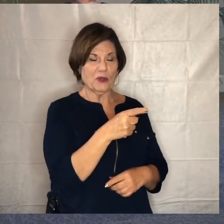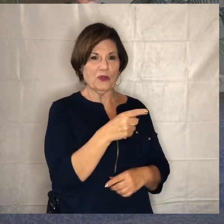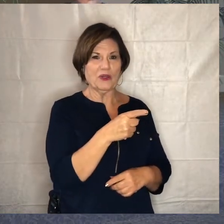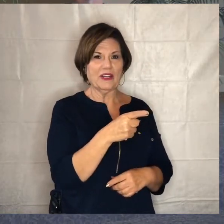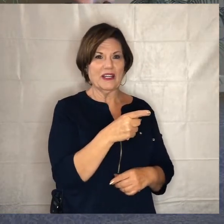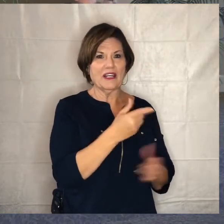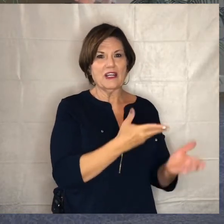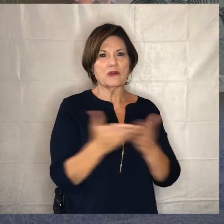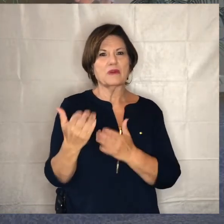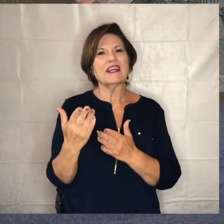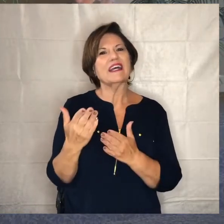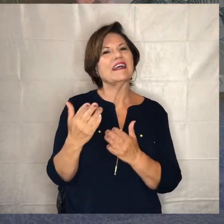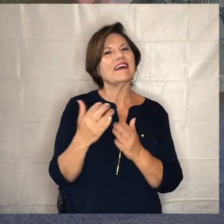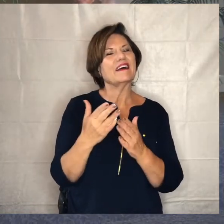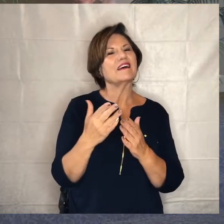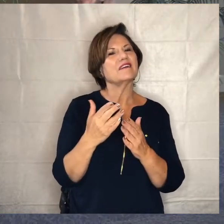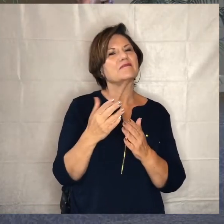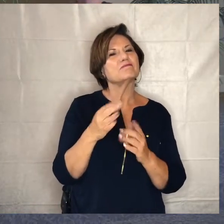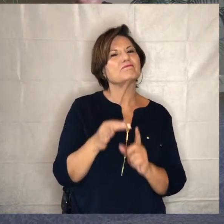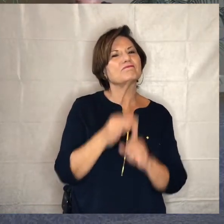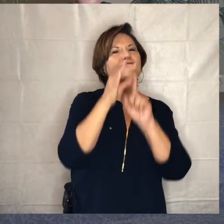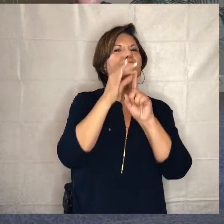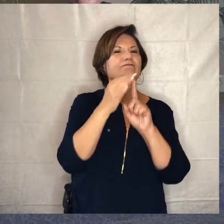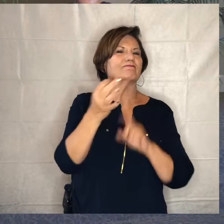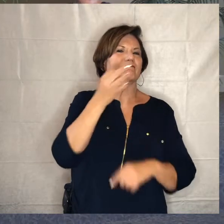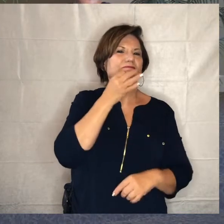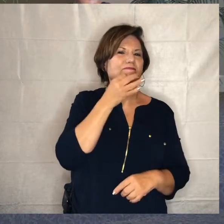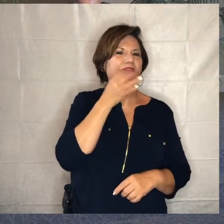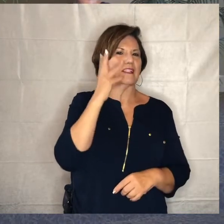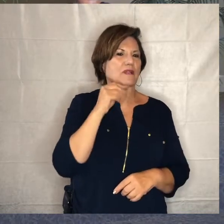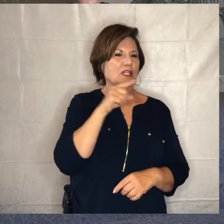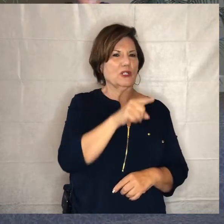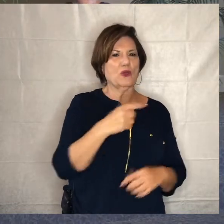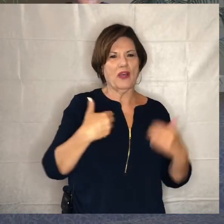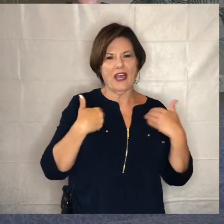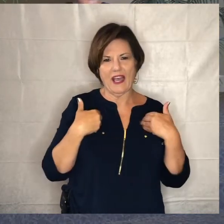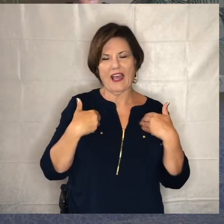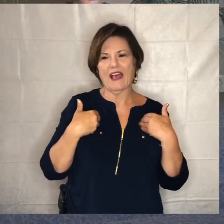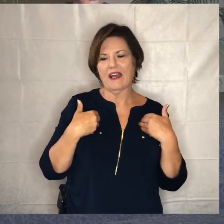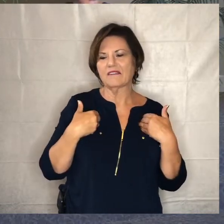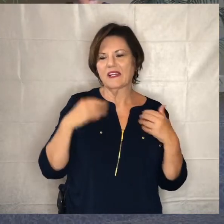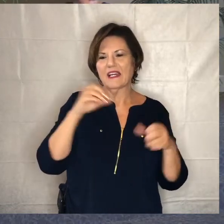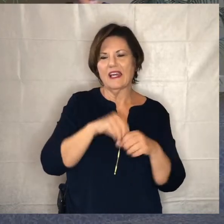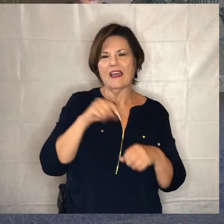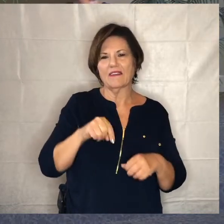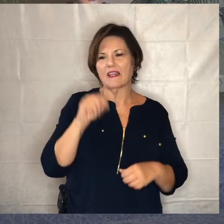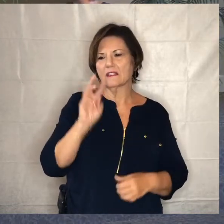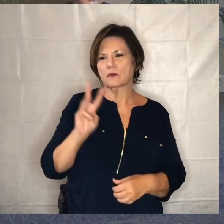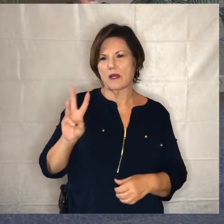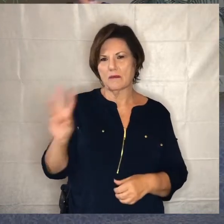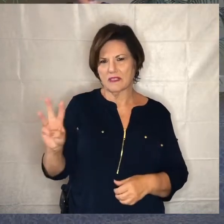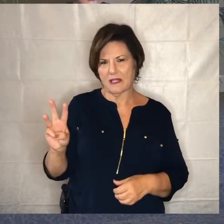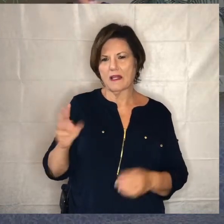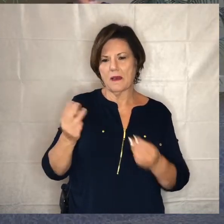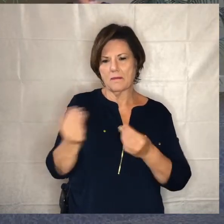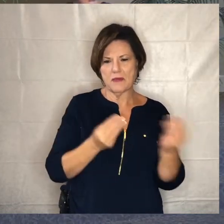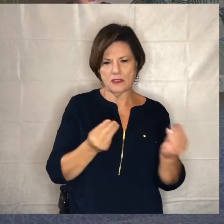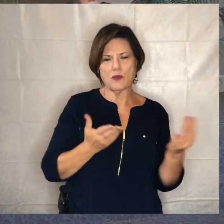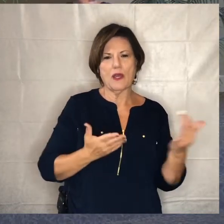unique giftedness and experience that you have into the formation of this website and this ministry through the website